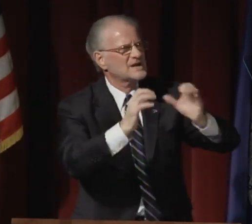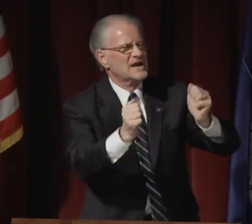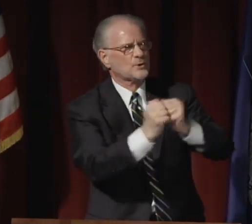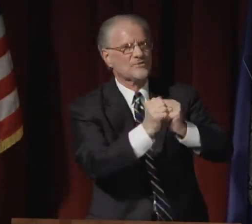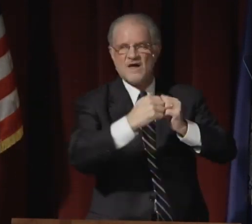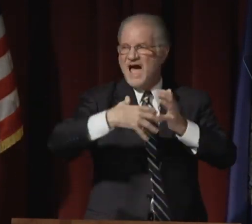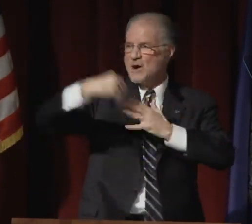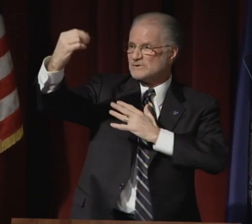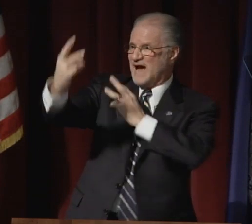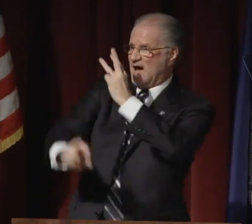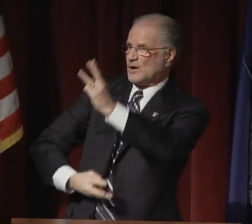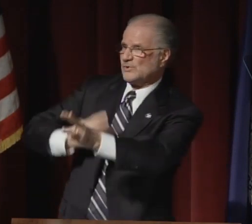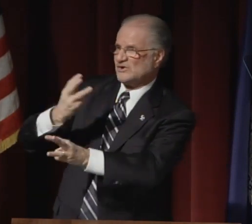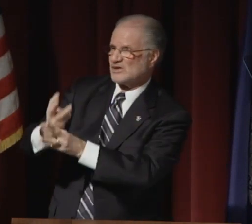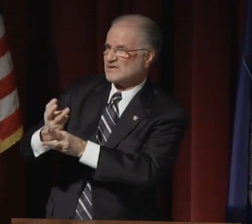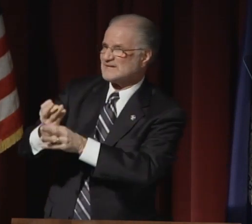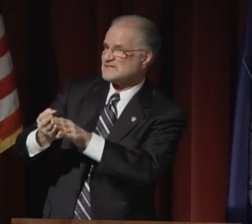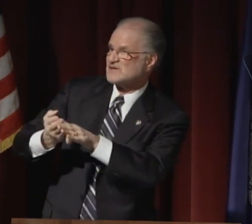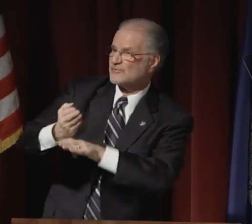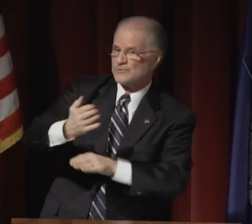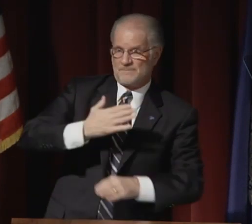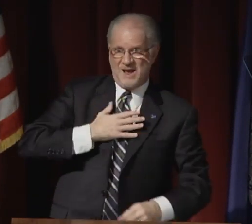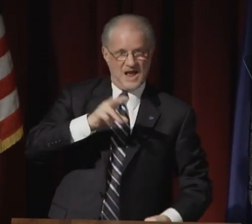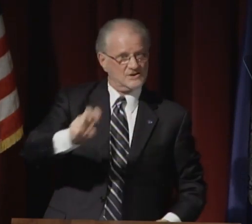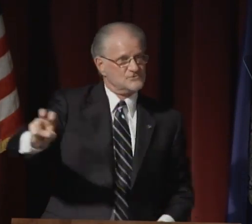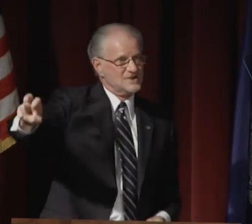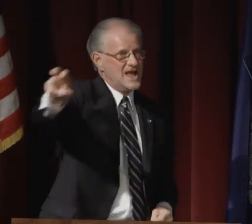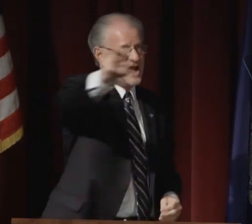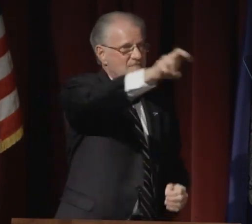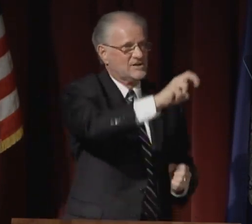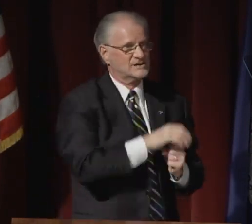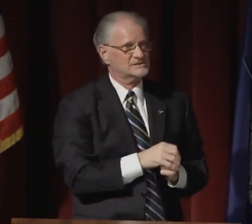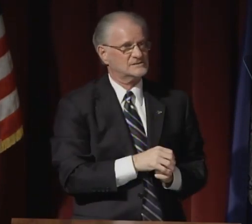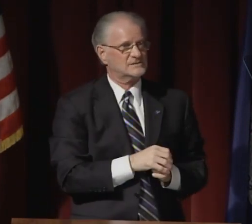One major way we communicate